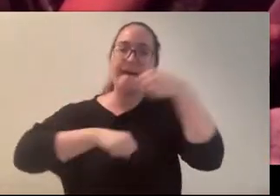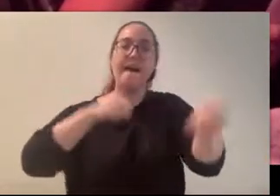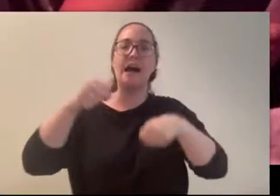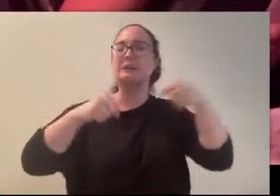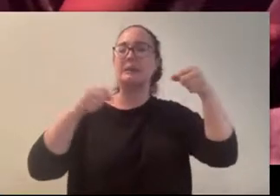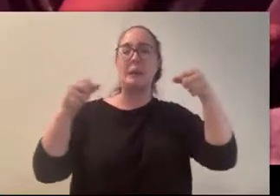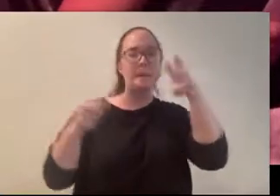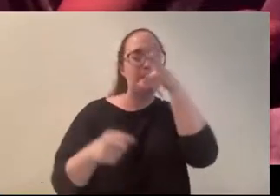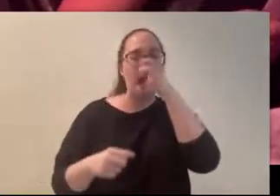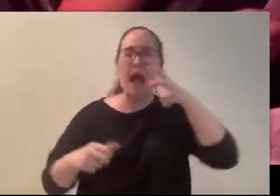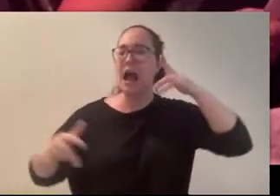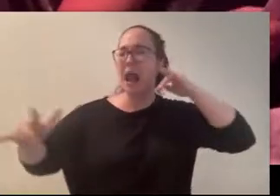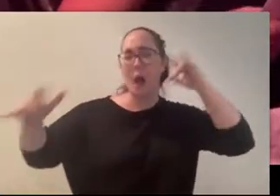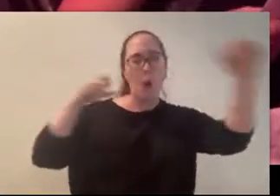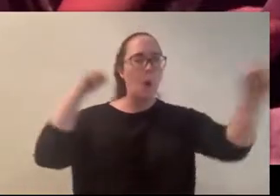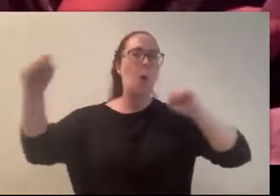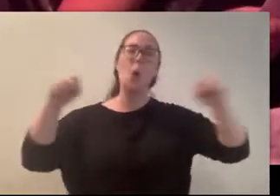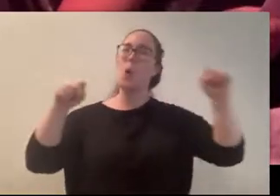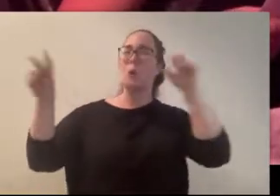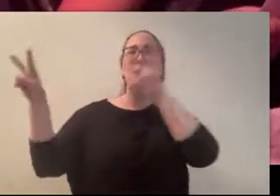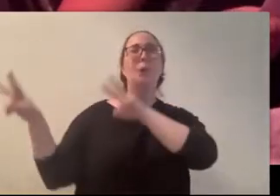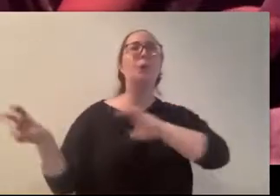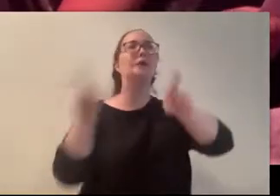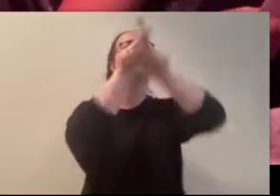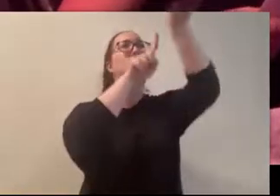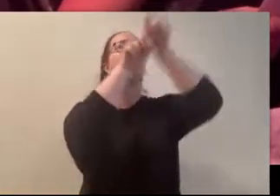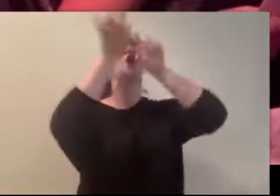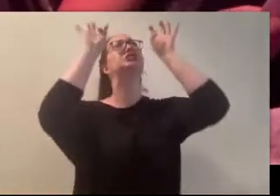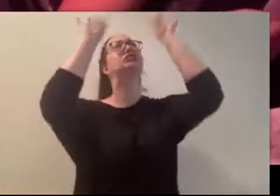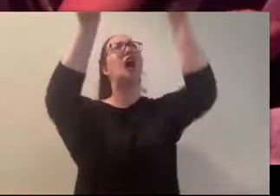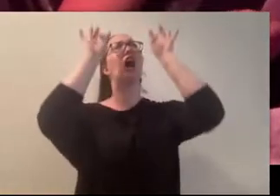the stars brighter, and the safety that came from feeling like you were